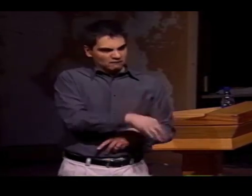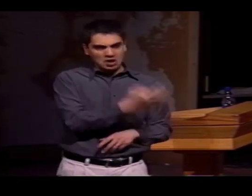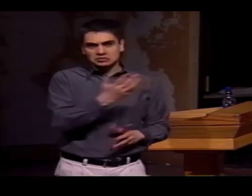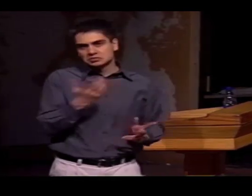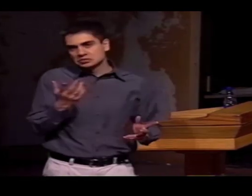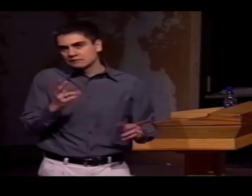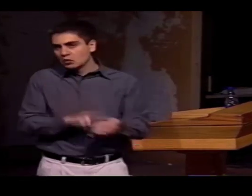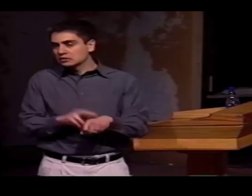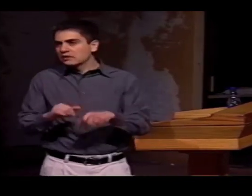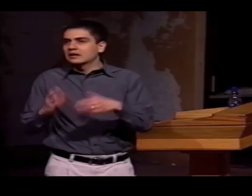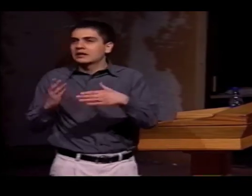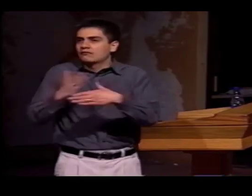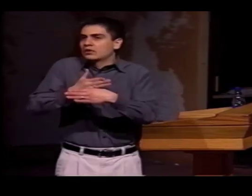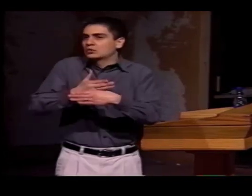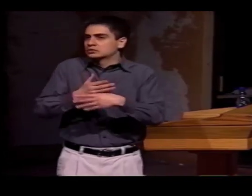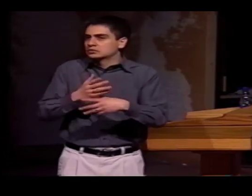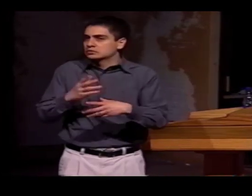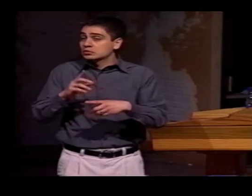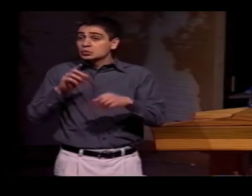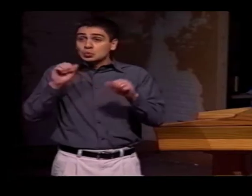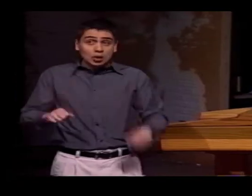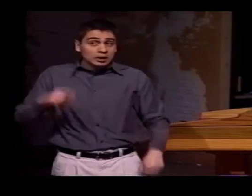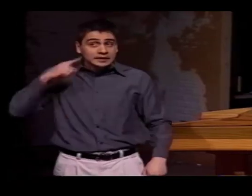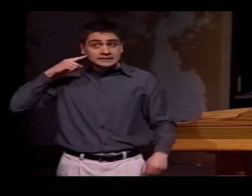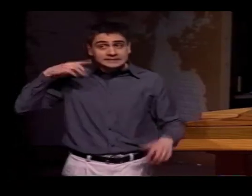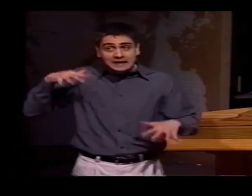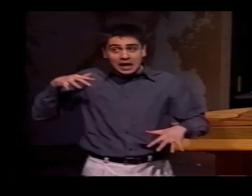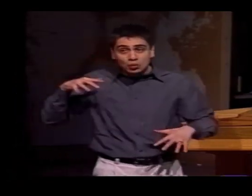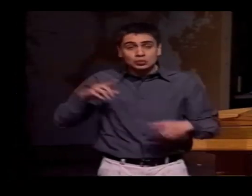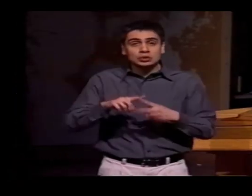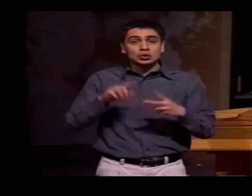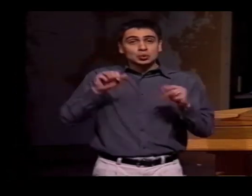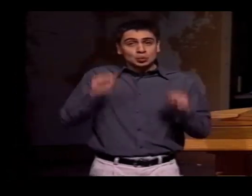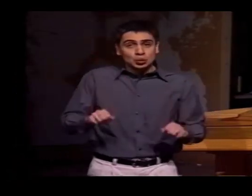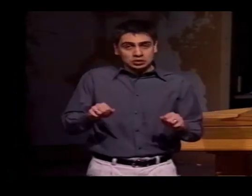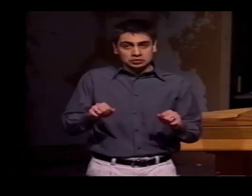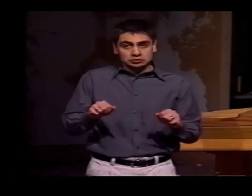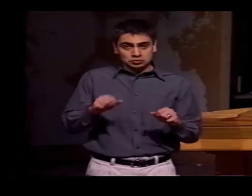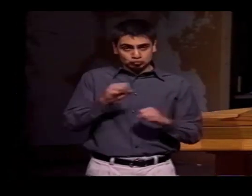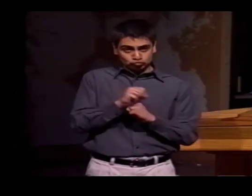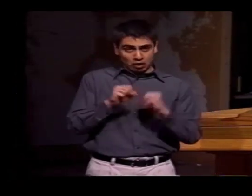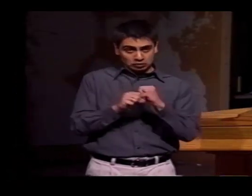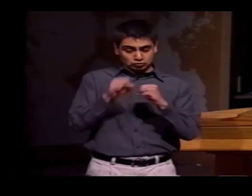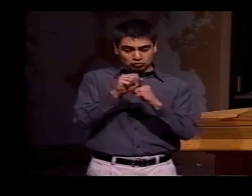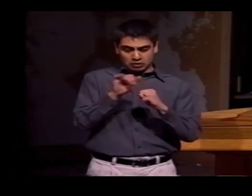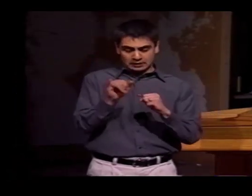YOU ARE A NATIVE SPEAKER OF, OF COURSE INTERFERED WITH THEIR PRODUCTION OF THE FRENCH LANGUAGE.